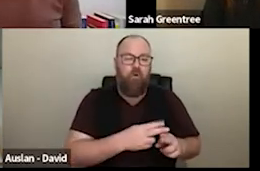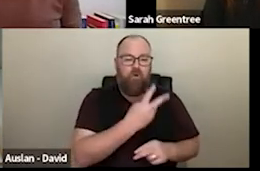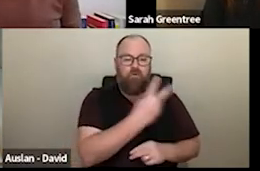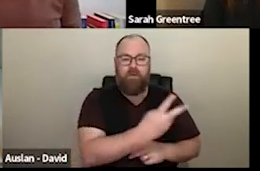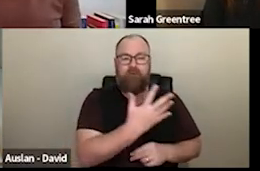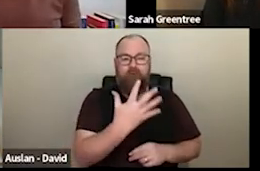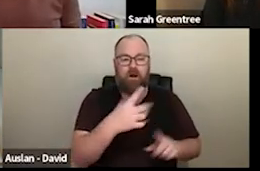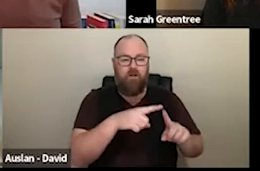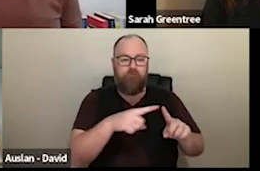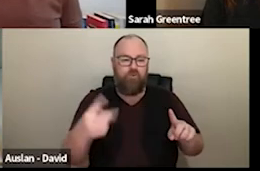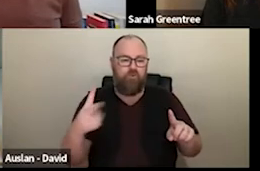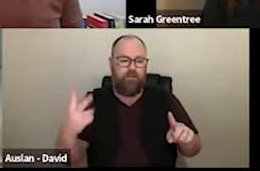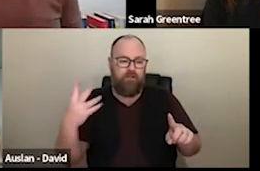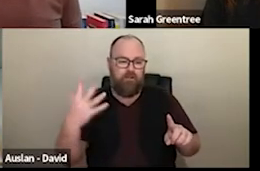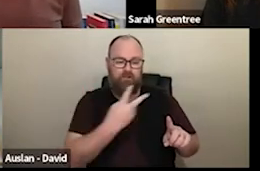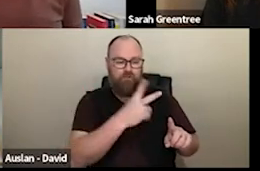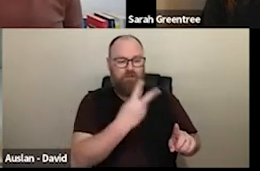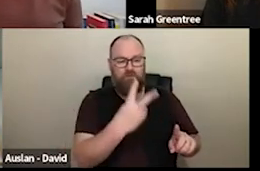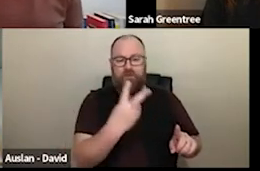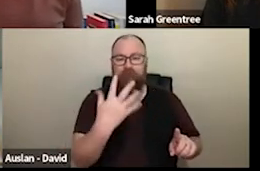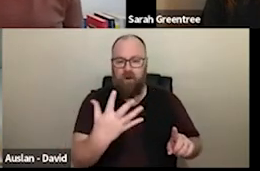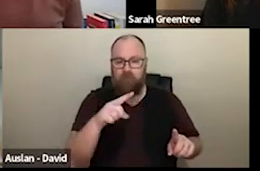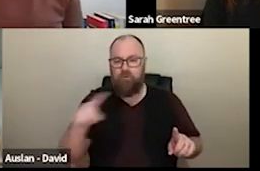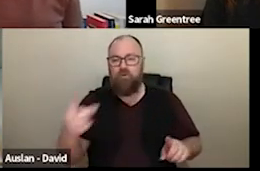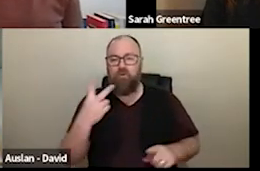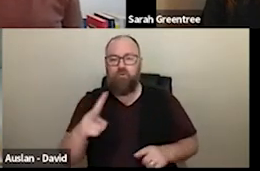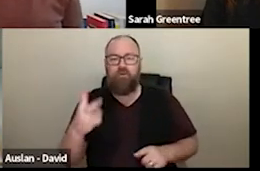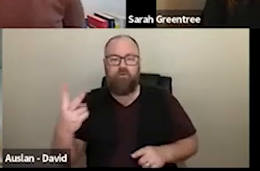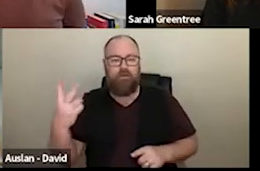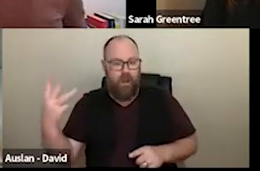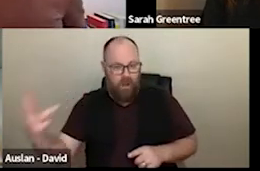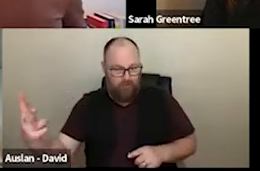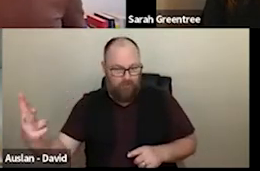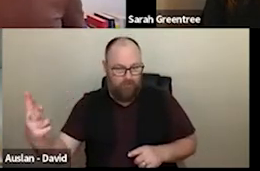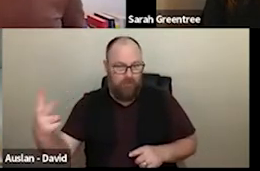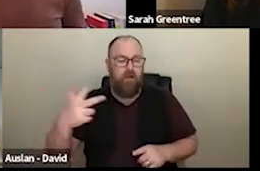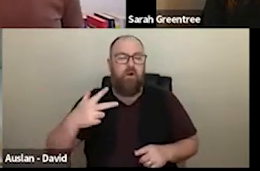4 25 to 28, I guess the principle behind the multi year investment category for us is providing